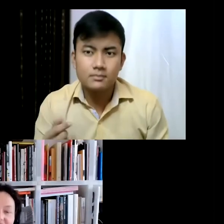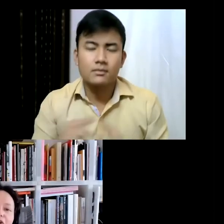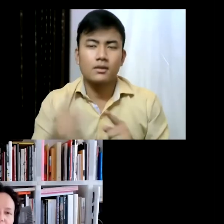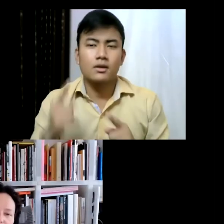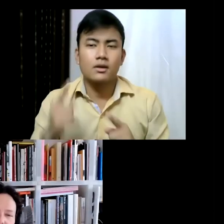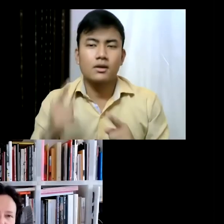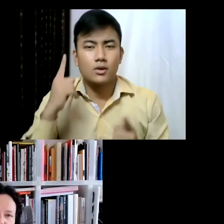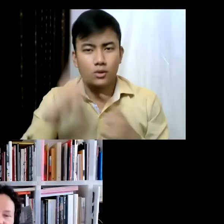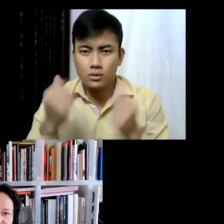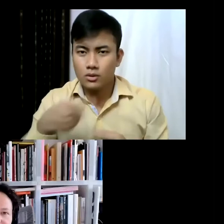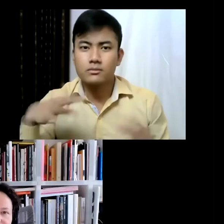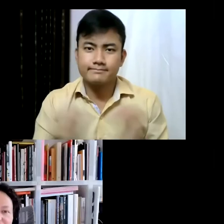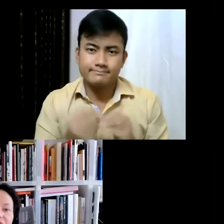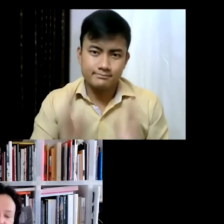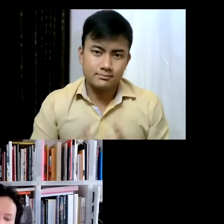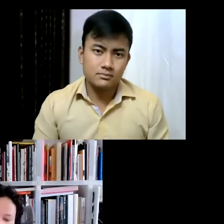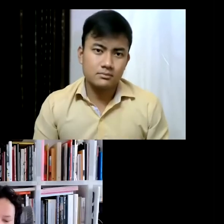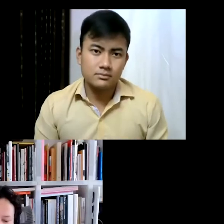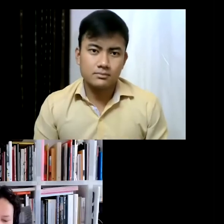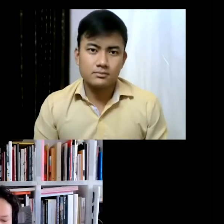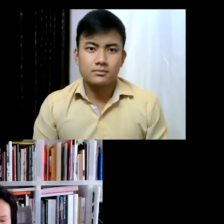in the current model of things... especially here in the States...